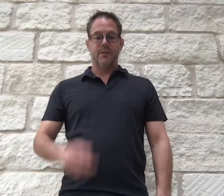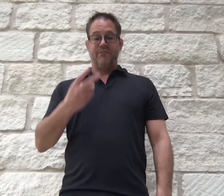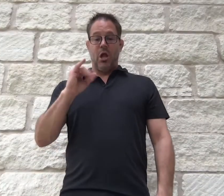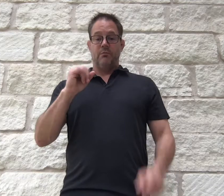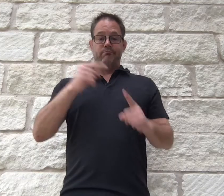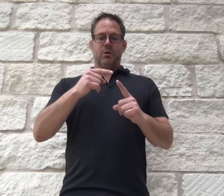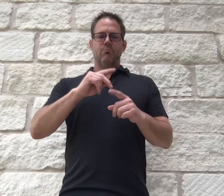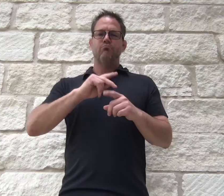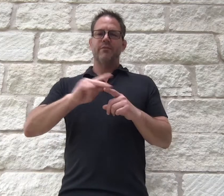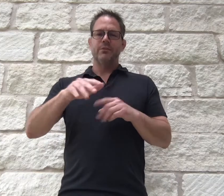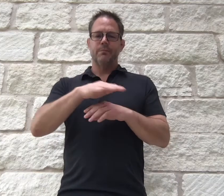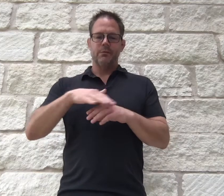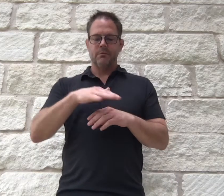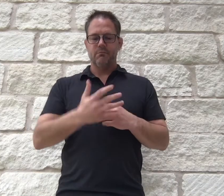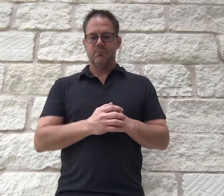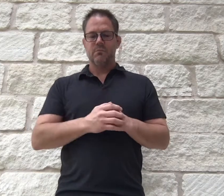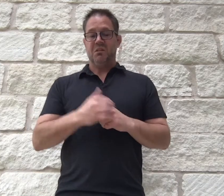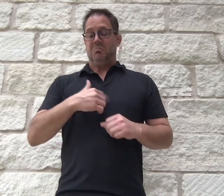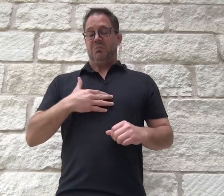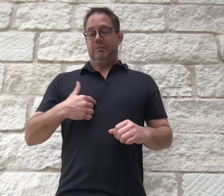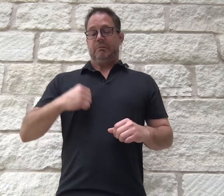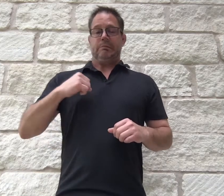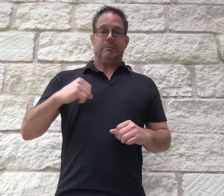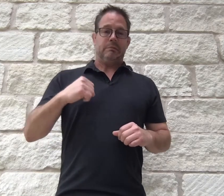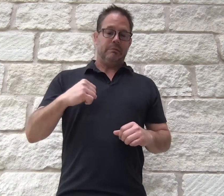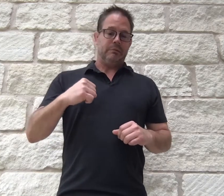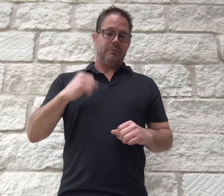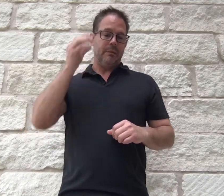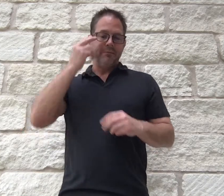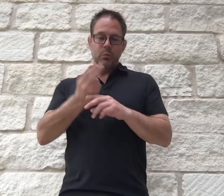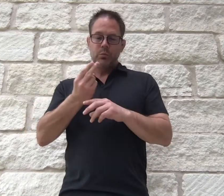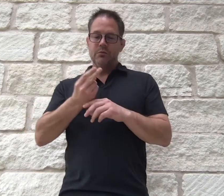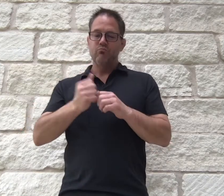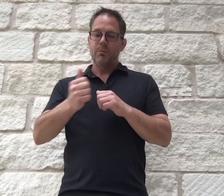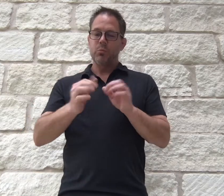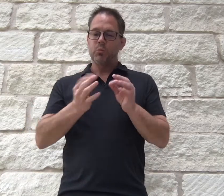VRI in the professional space. Admittedly, I was hesitant to the idea of utilizing